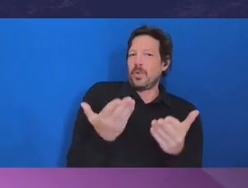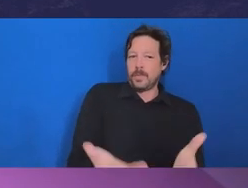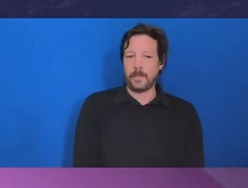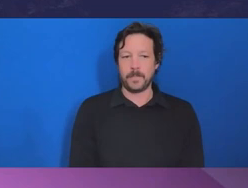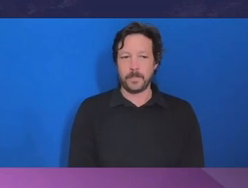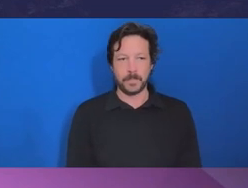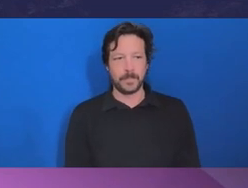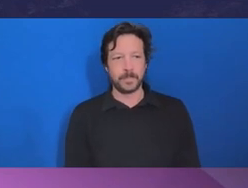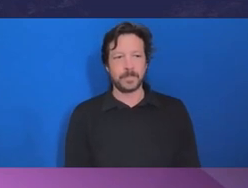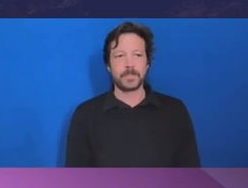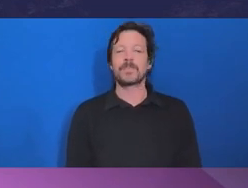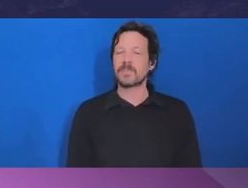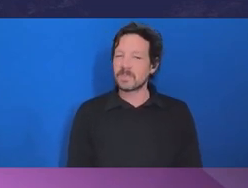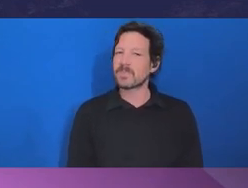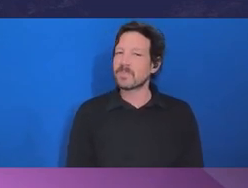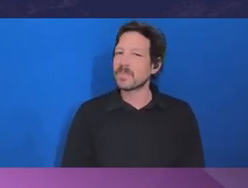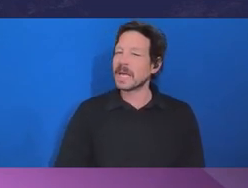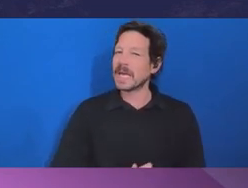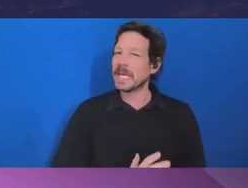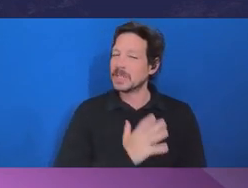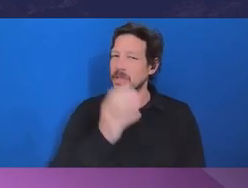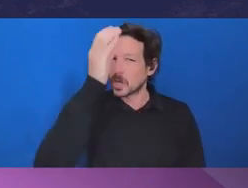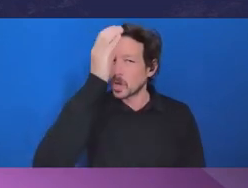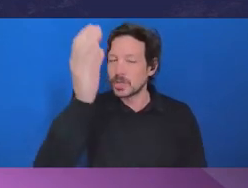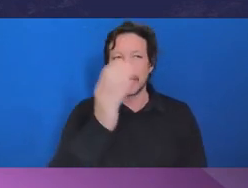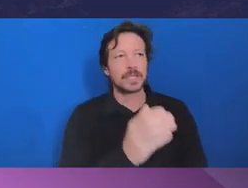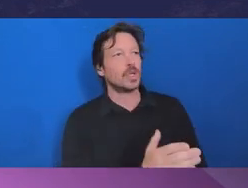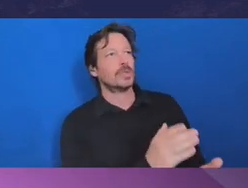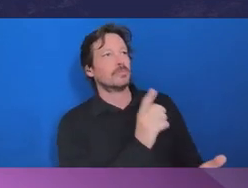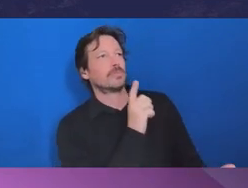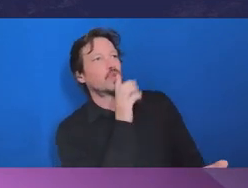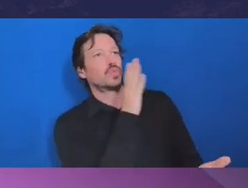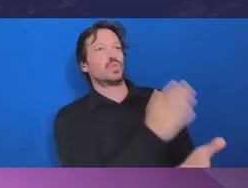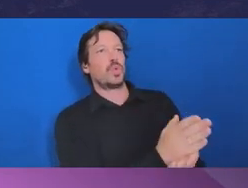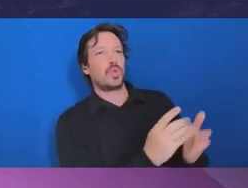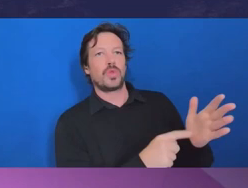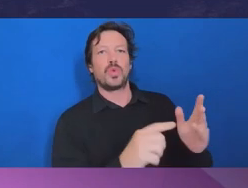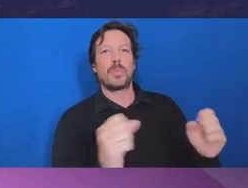It’s a fairly loaded concept - speaking truth to power. It obviously reflects the fact that there is a power